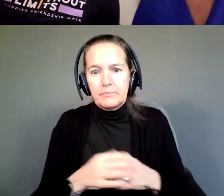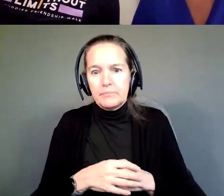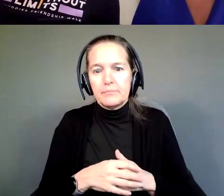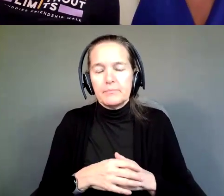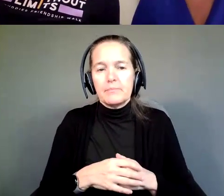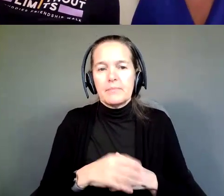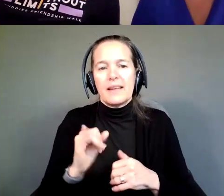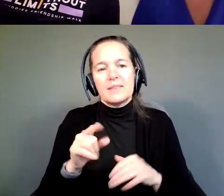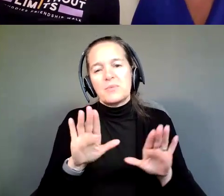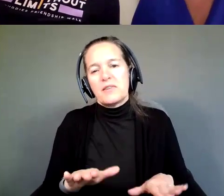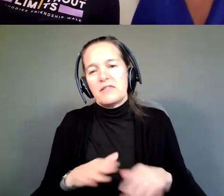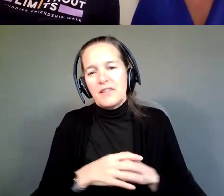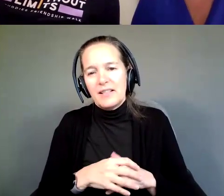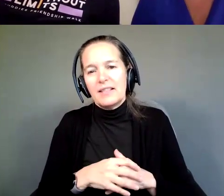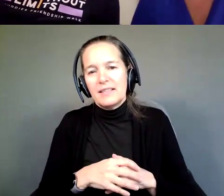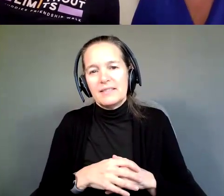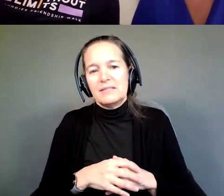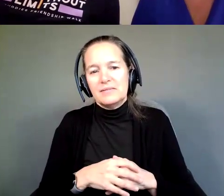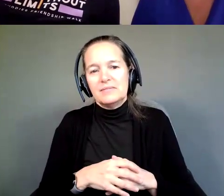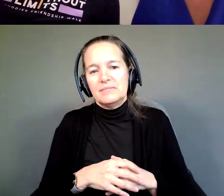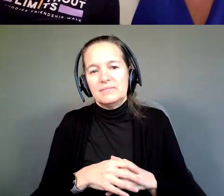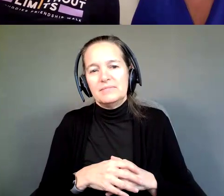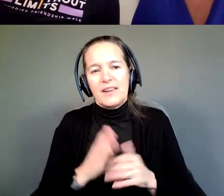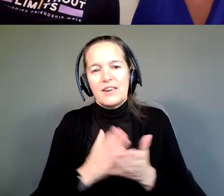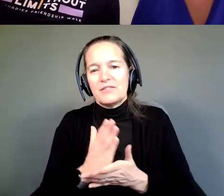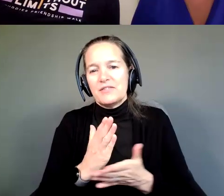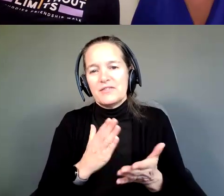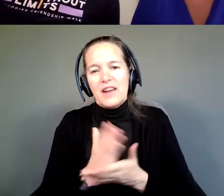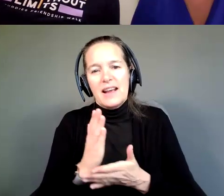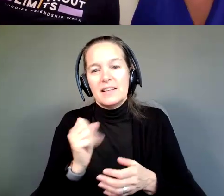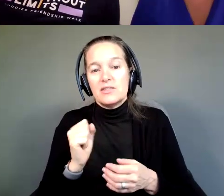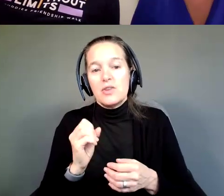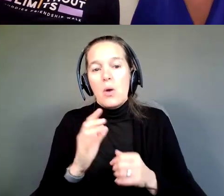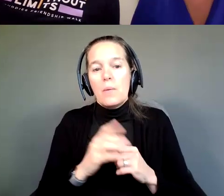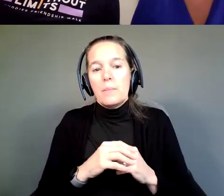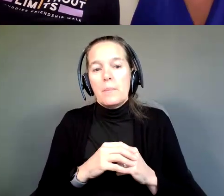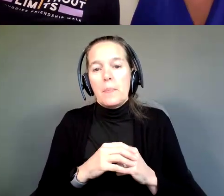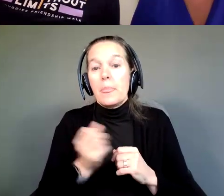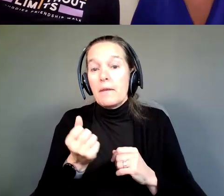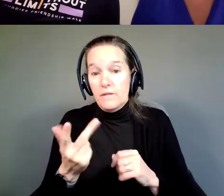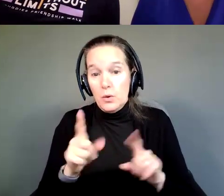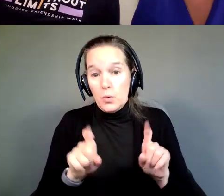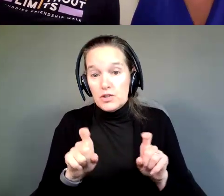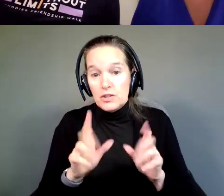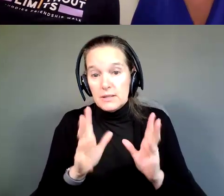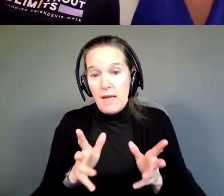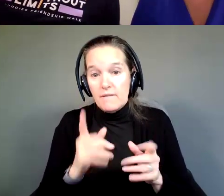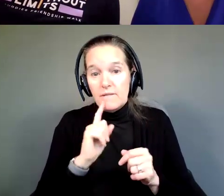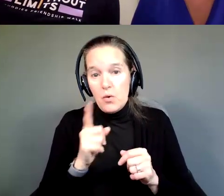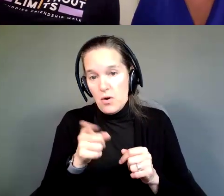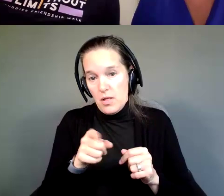That's wonderful. All right. So, a couple questions left for all of you.